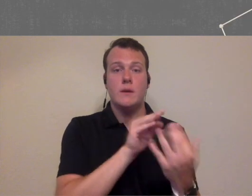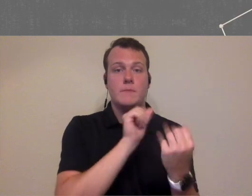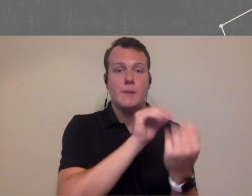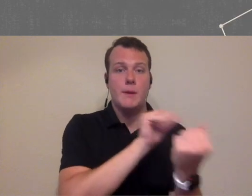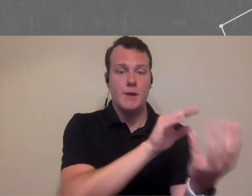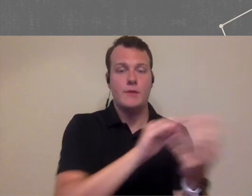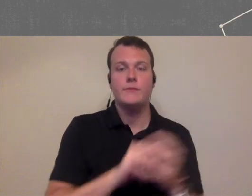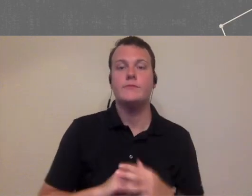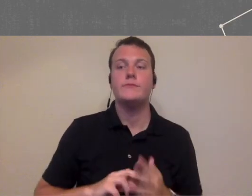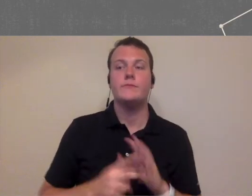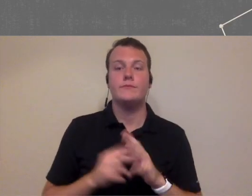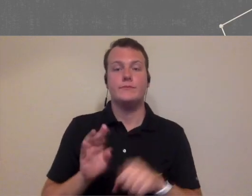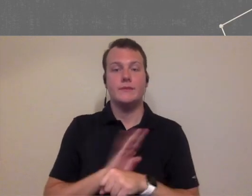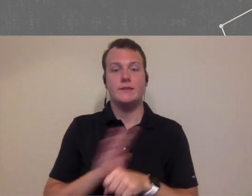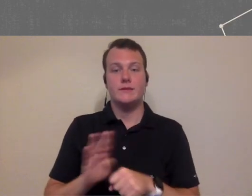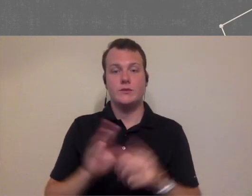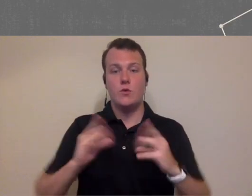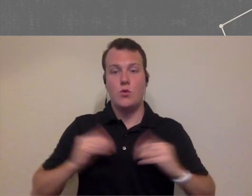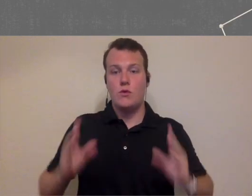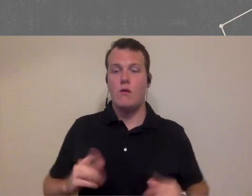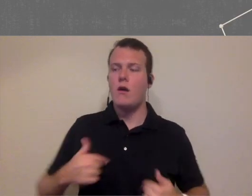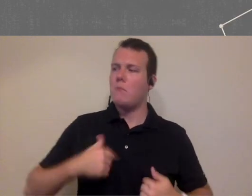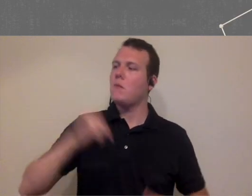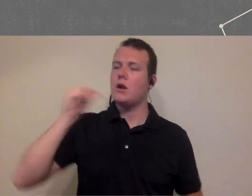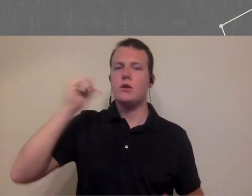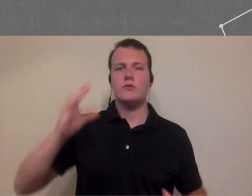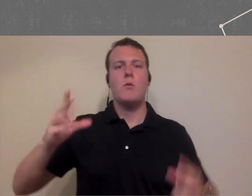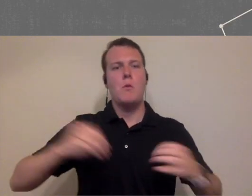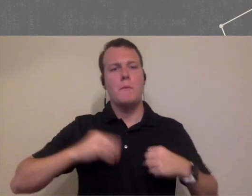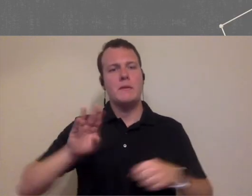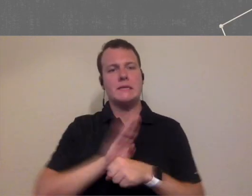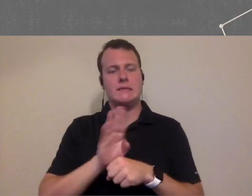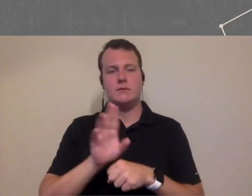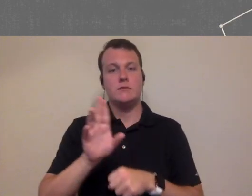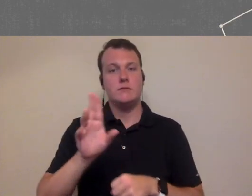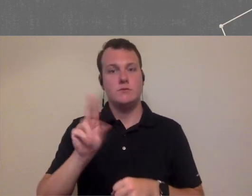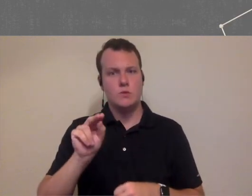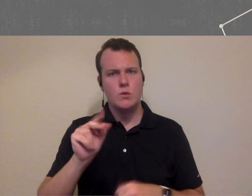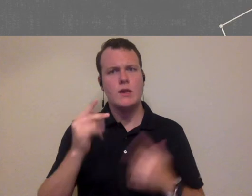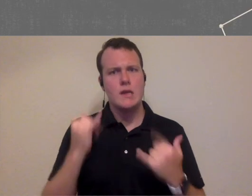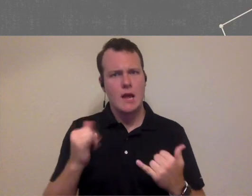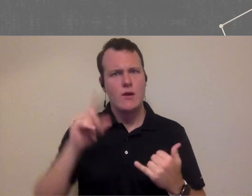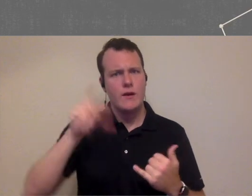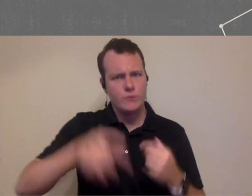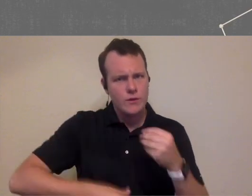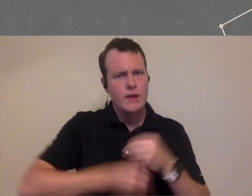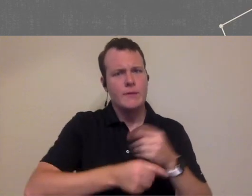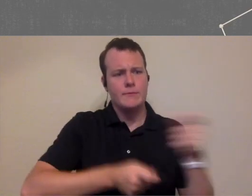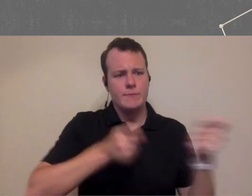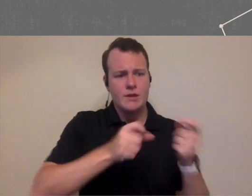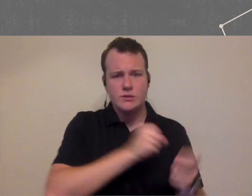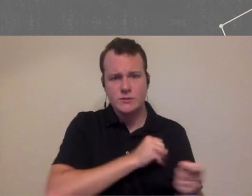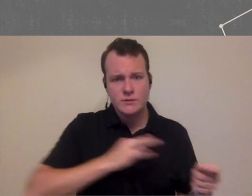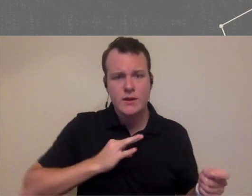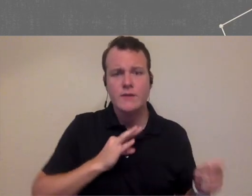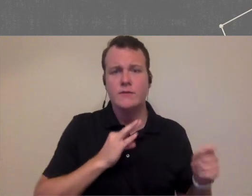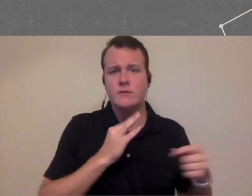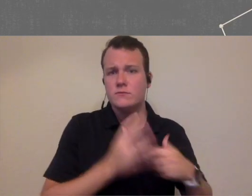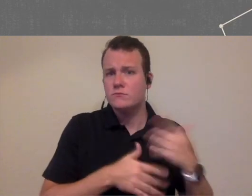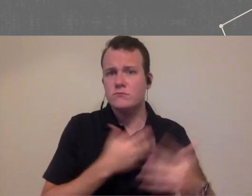business owner it's not just now I'm an audiologist and I own a business it's I'm audiologist I own a business now I need to manage staff right and that